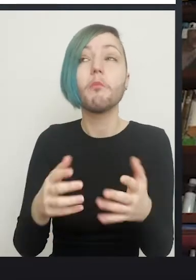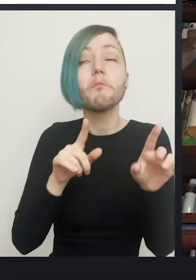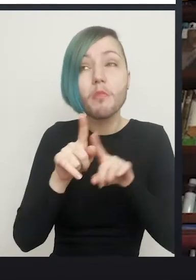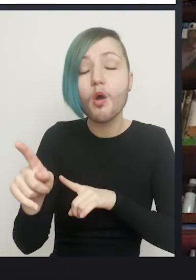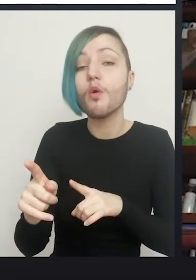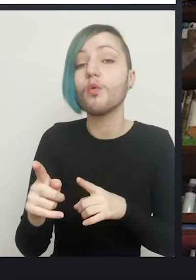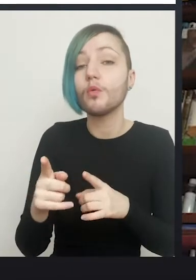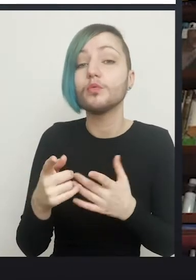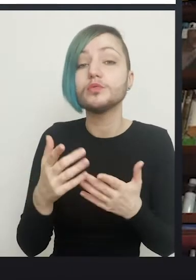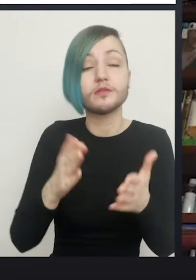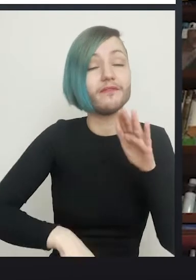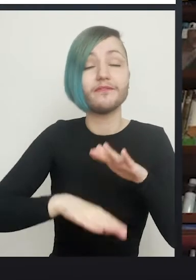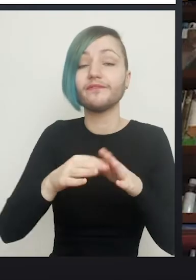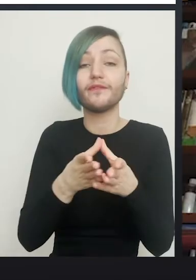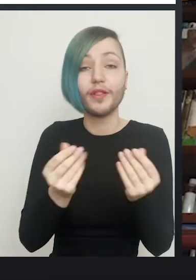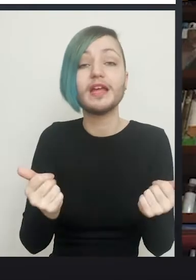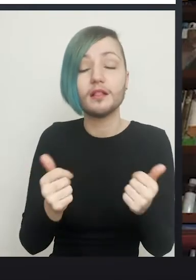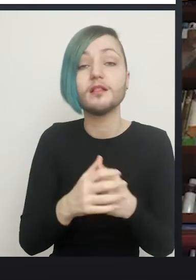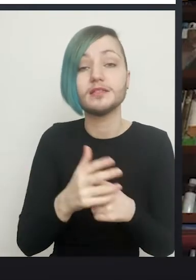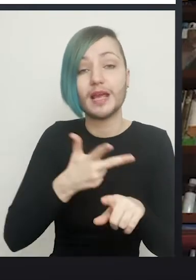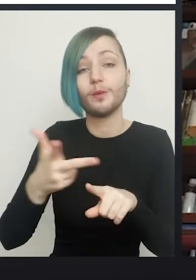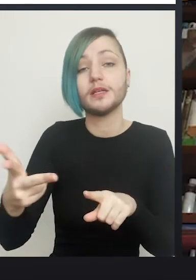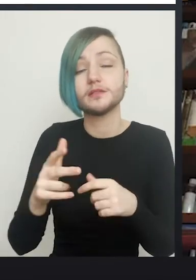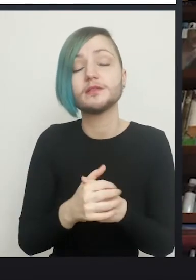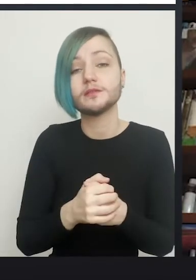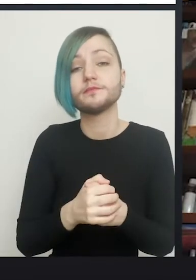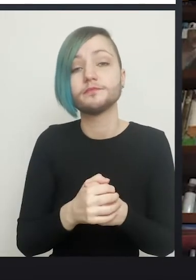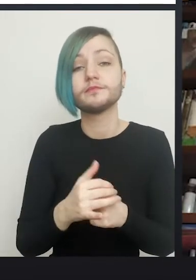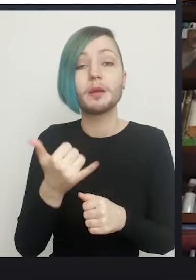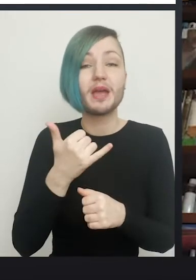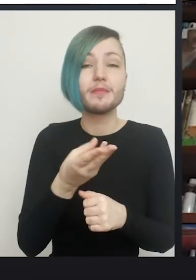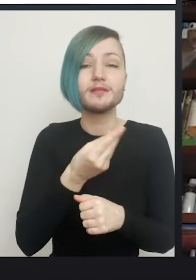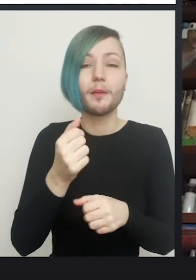are completely healed by that stage. They may have granulation tissue where